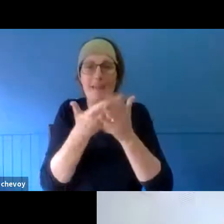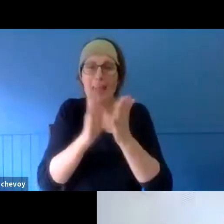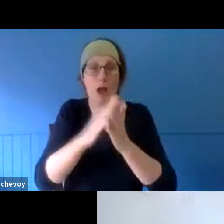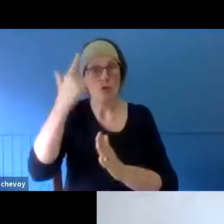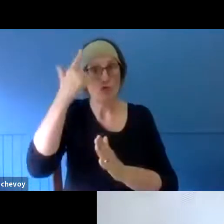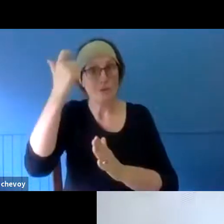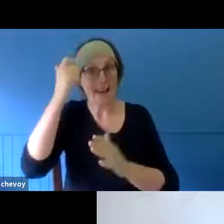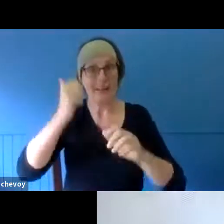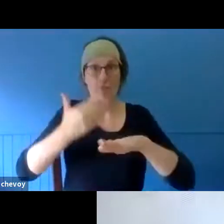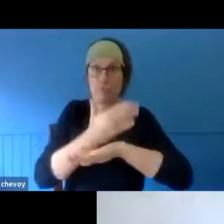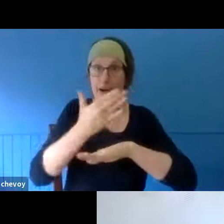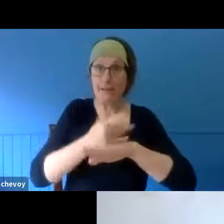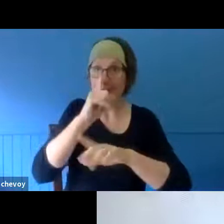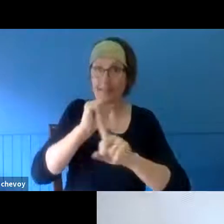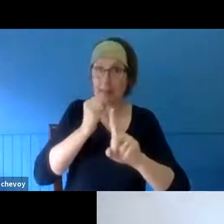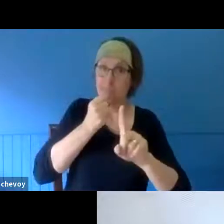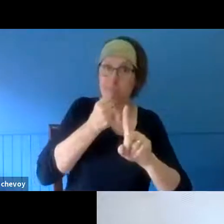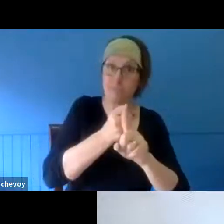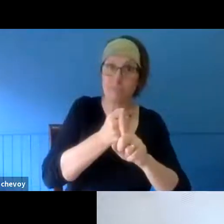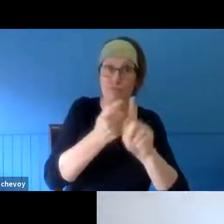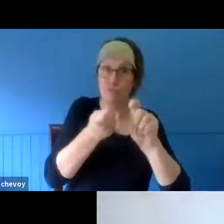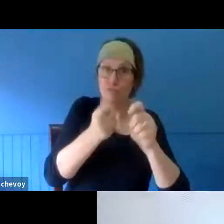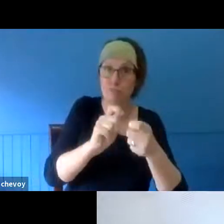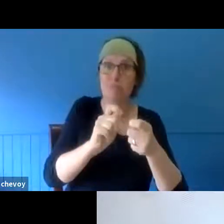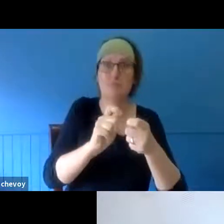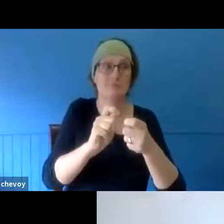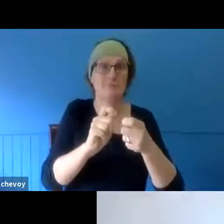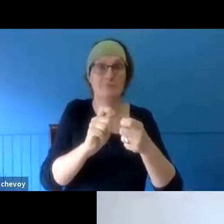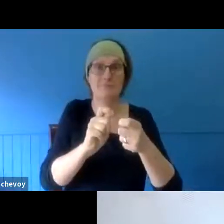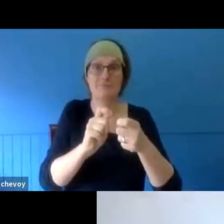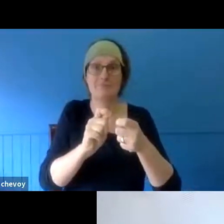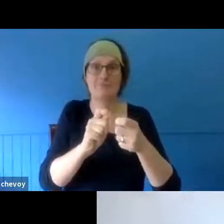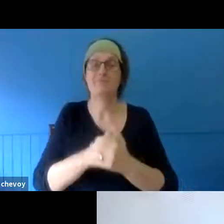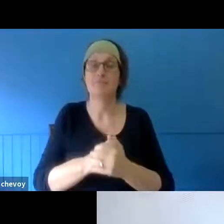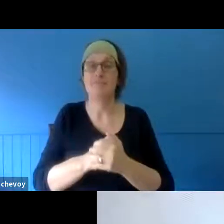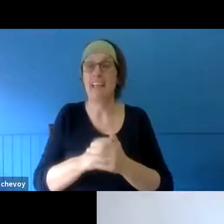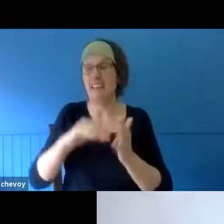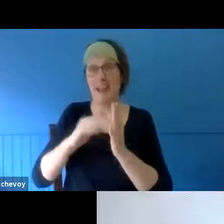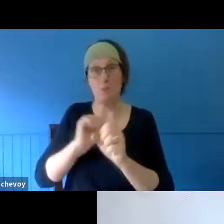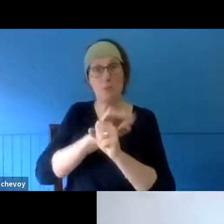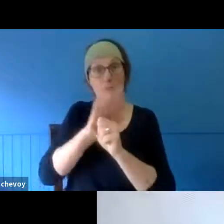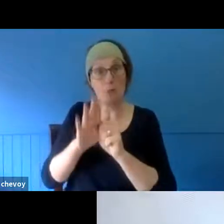environment. And we've got three really amazing creative facilitators